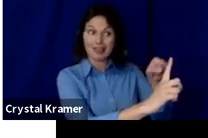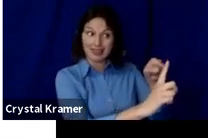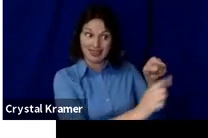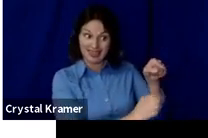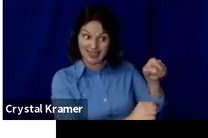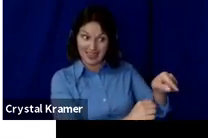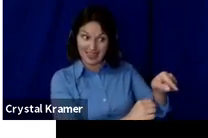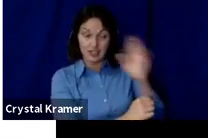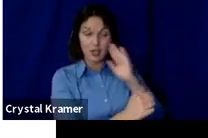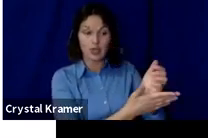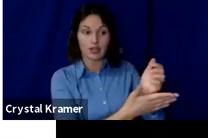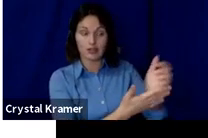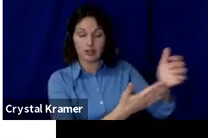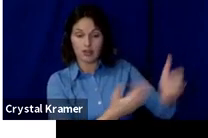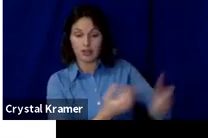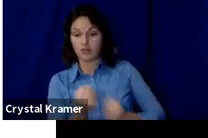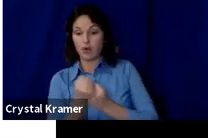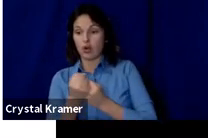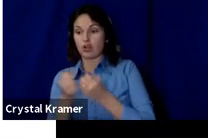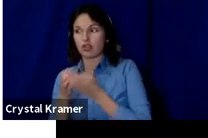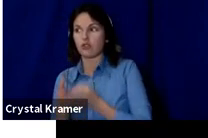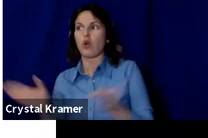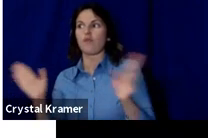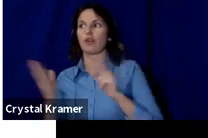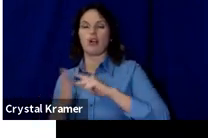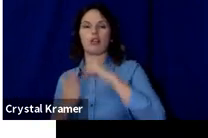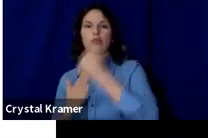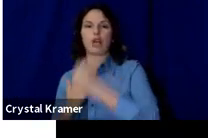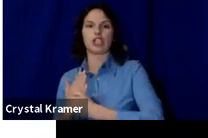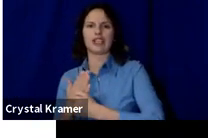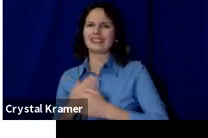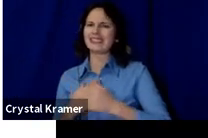It's rarely a good idea to rely on crowdfunding to 100% of your costs.